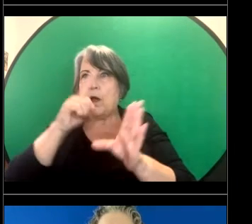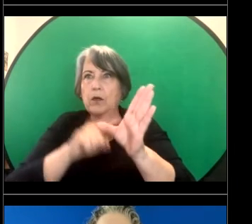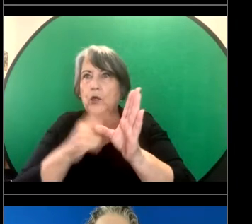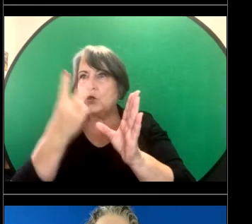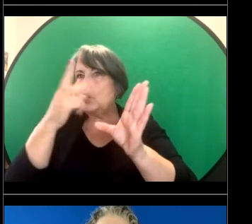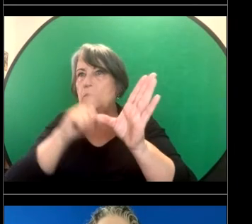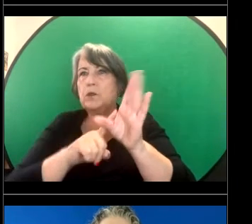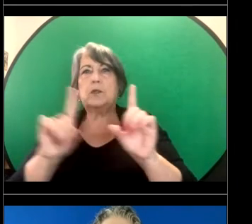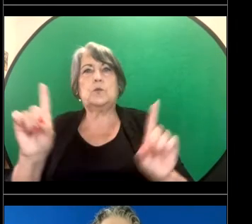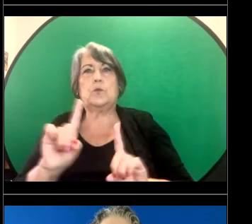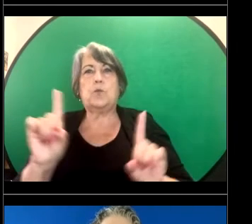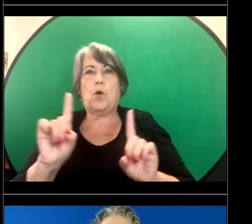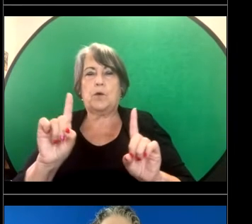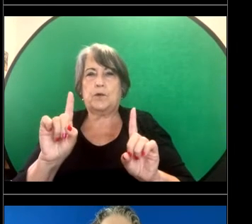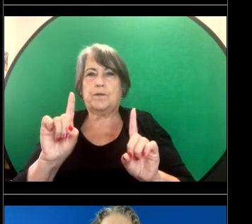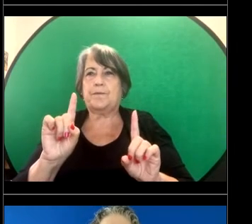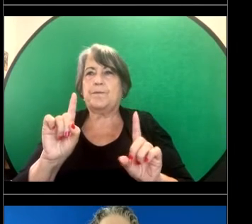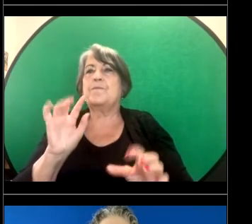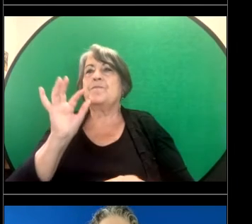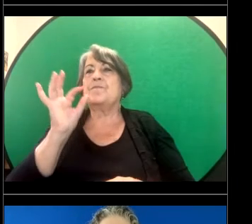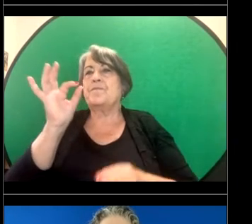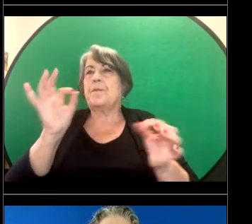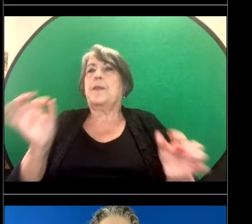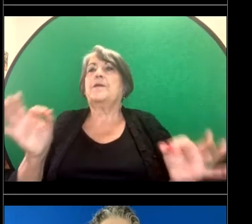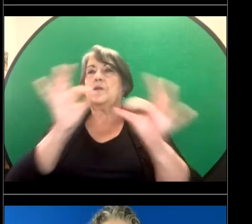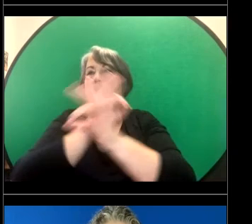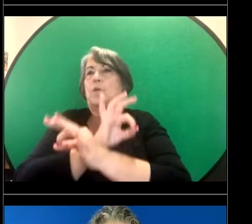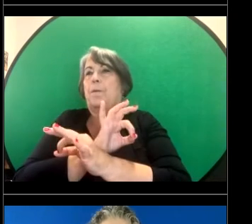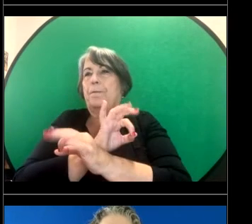Yeah. Just that the timeframes would be just one of the considerations